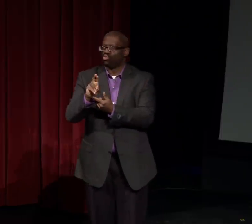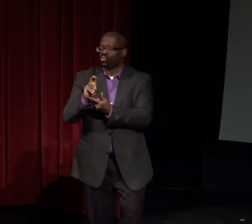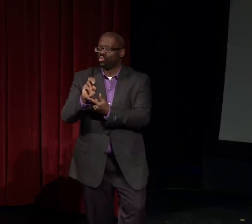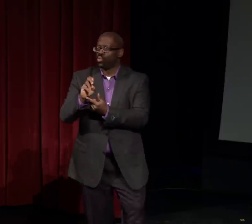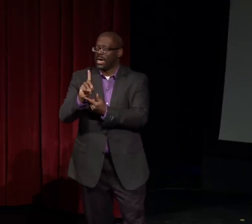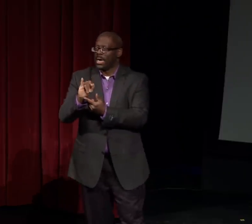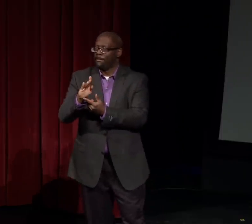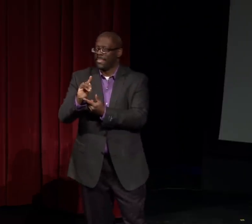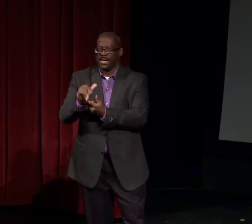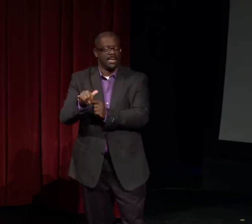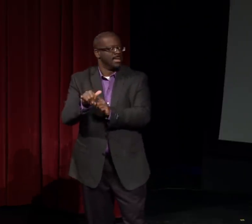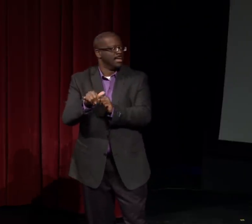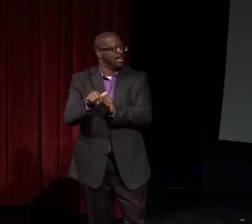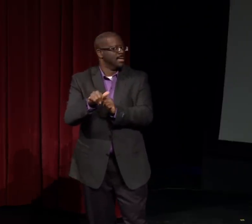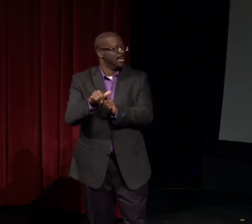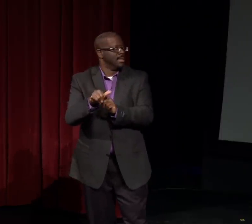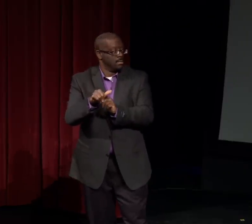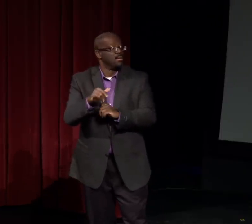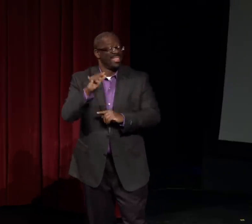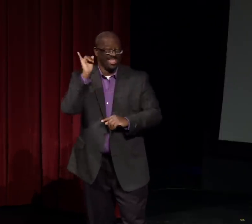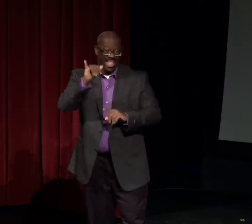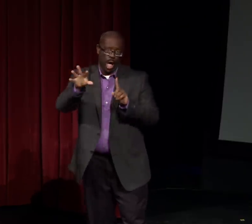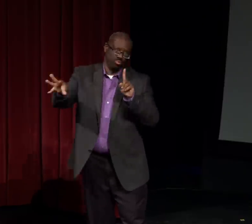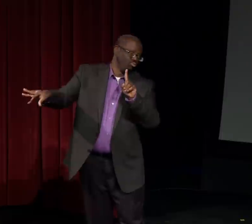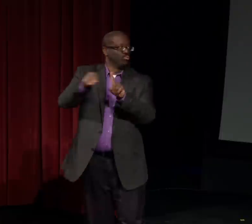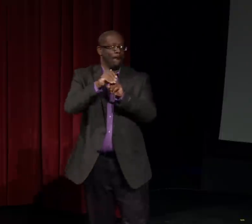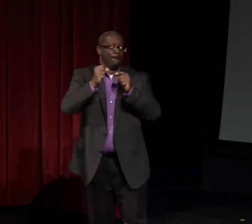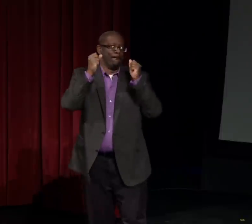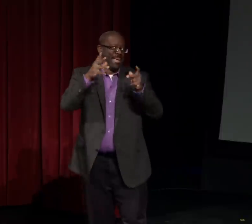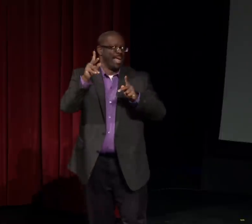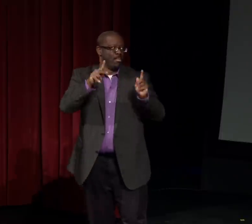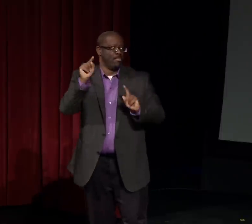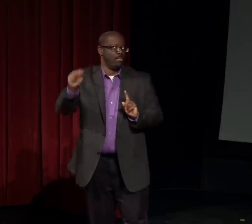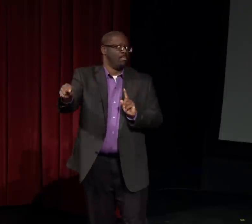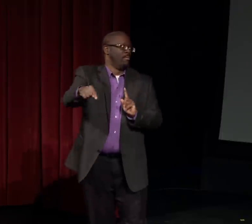when she was hired, right away she had credibility.